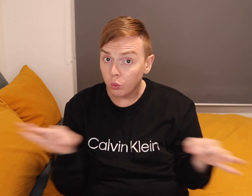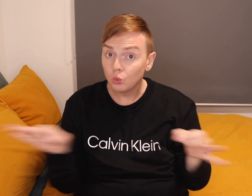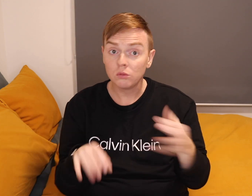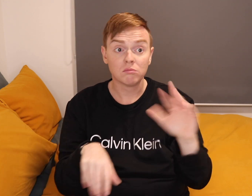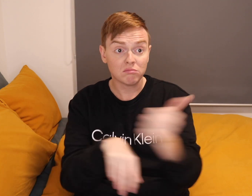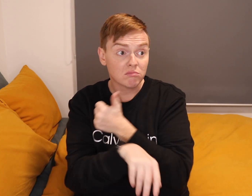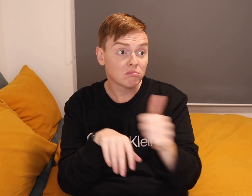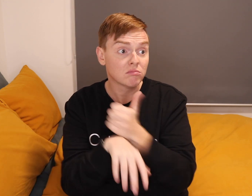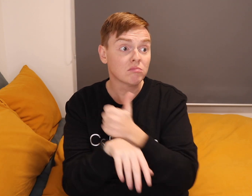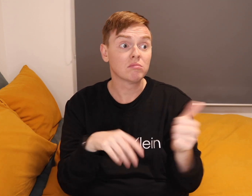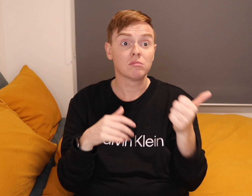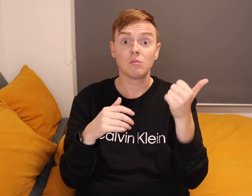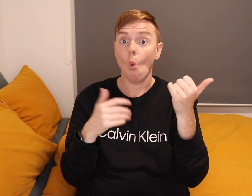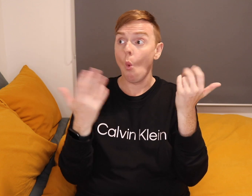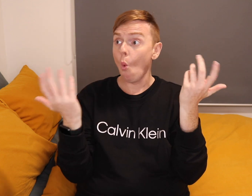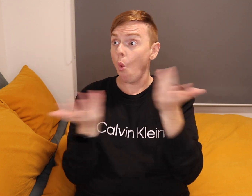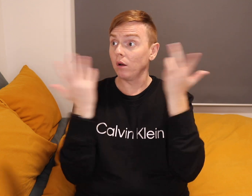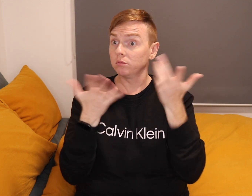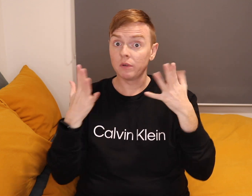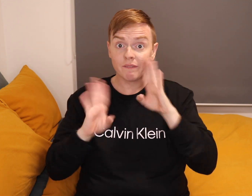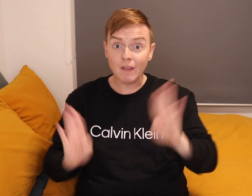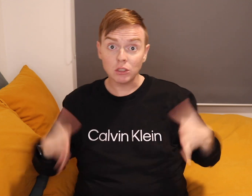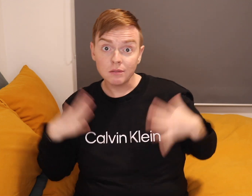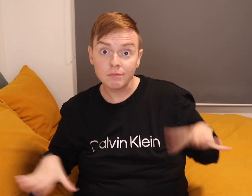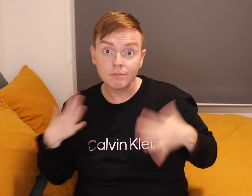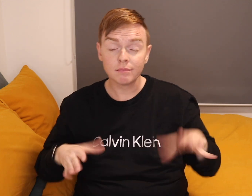an actor or a fashion stylist